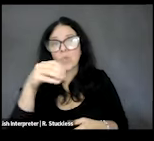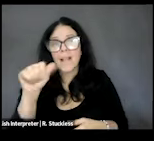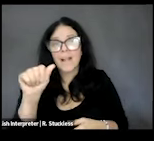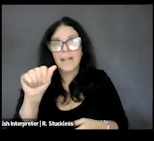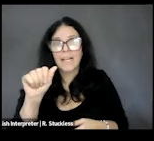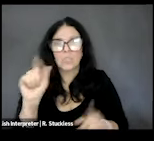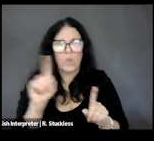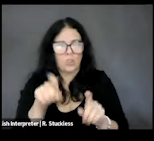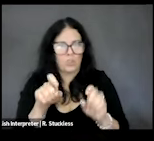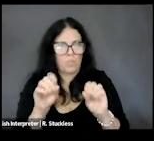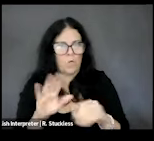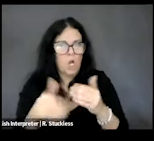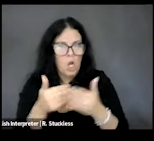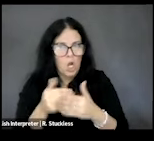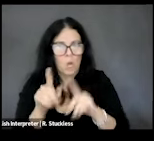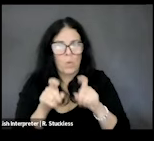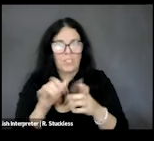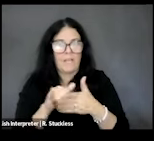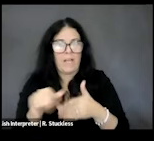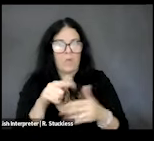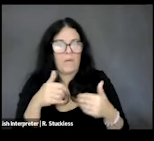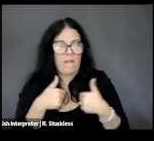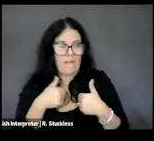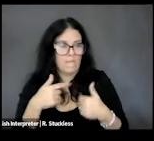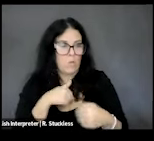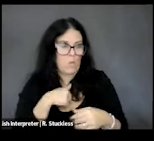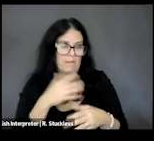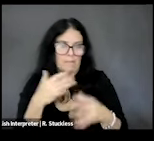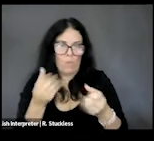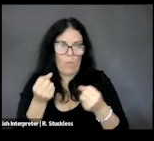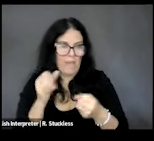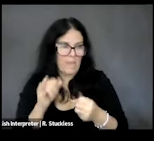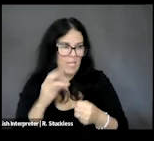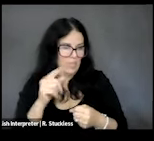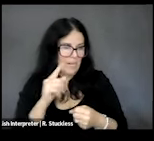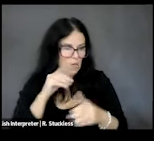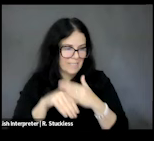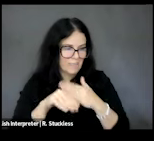all questions that you - that you have. We are reserving the chat for accessibility needs only.